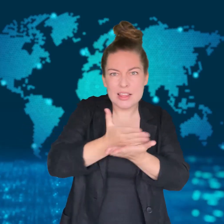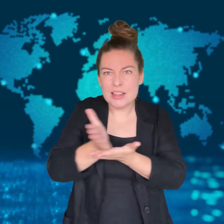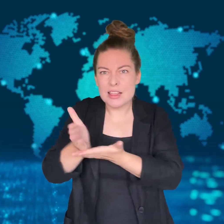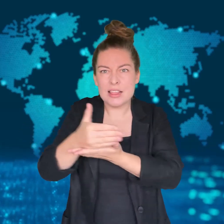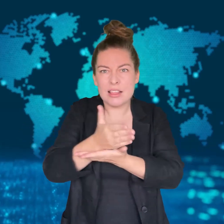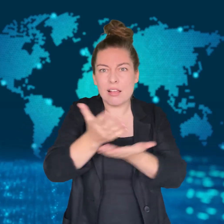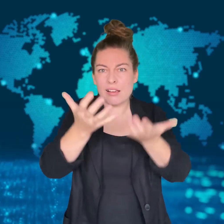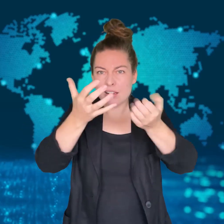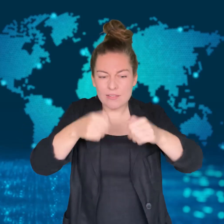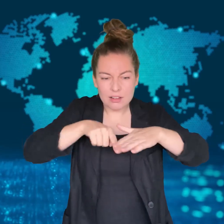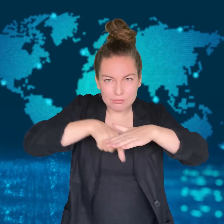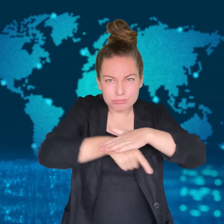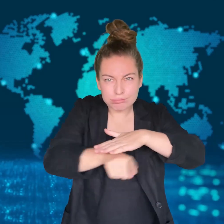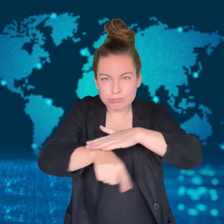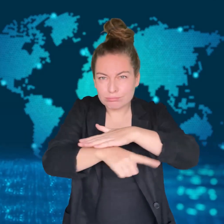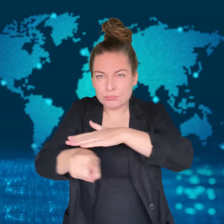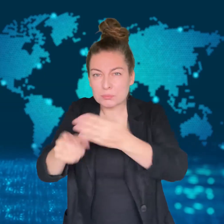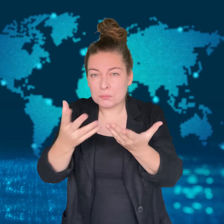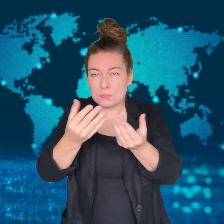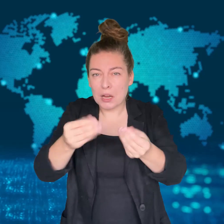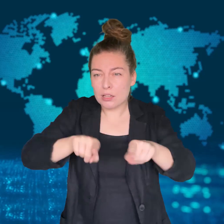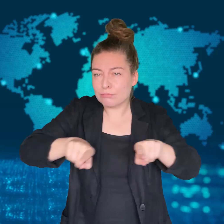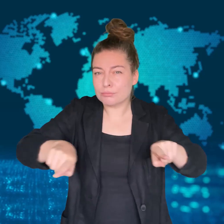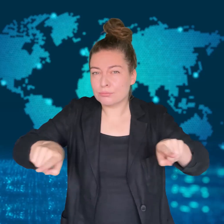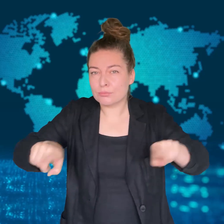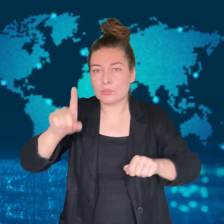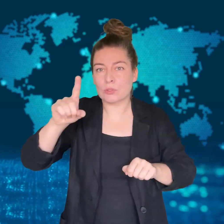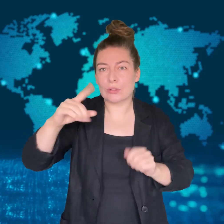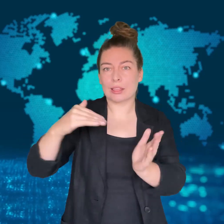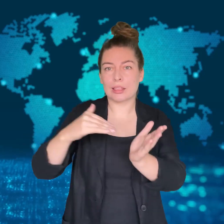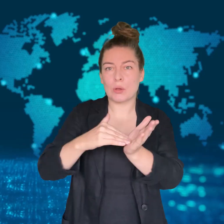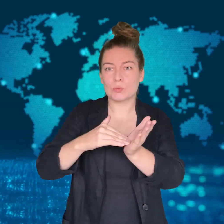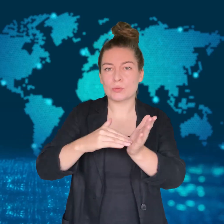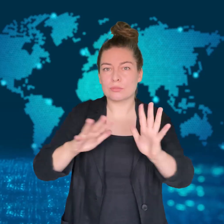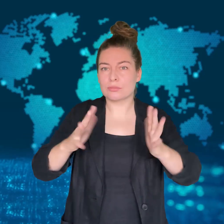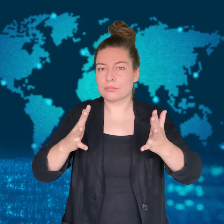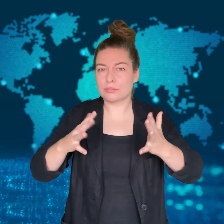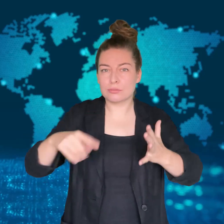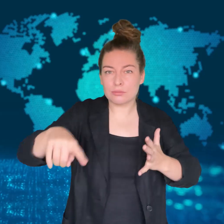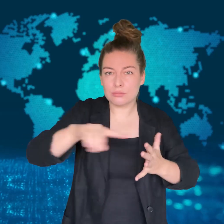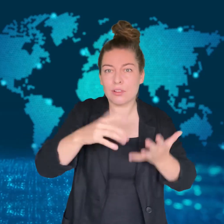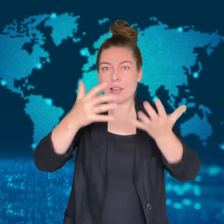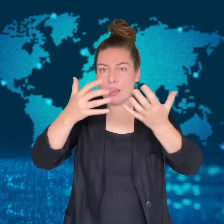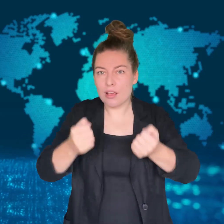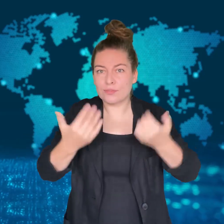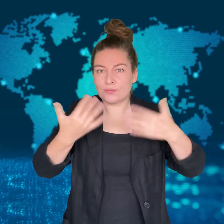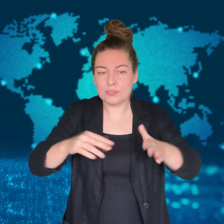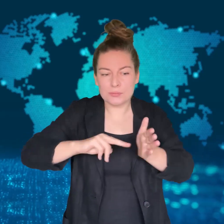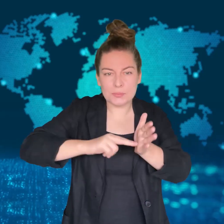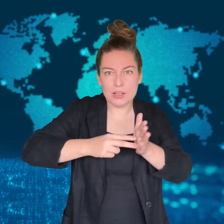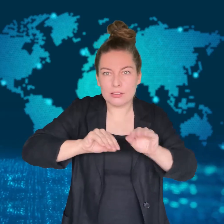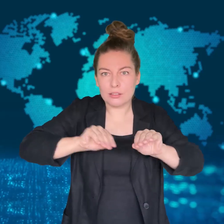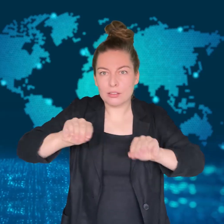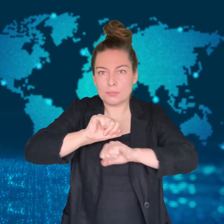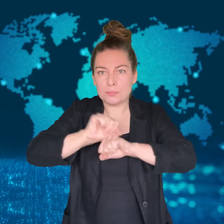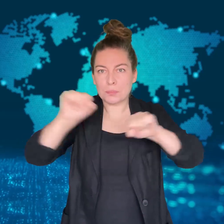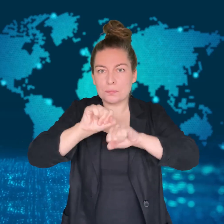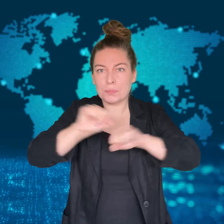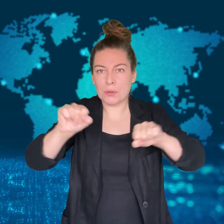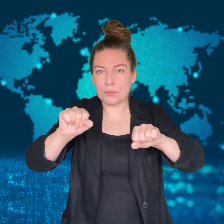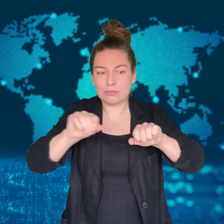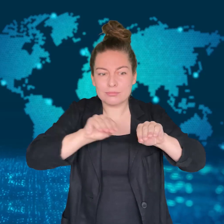are probably booby trapped with explosive devices.